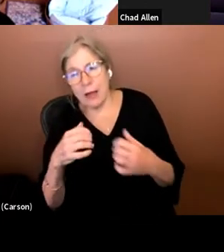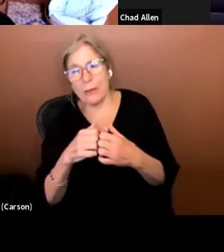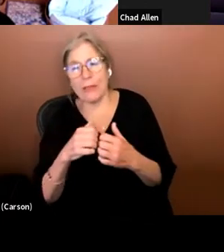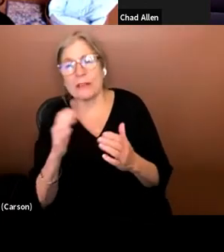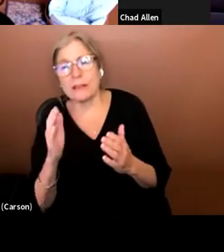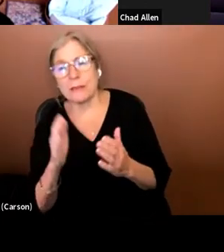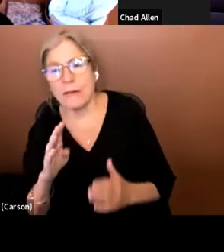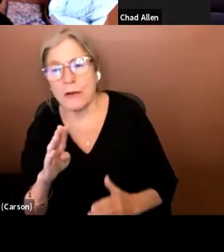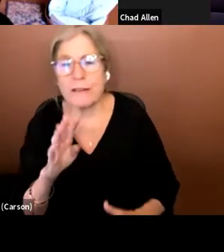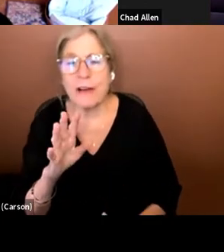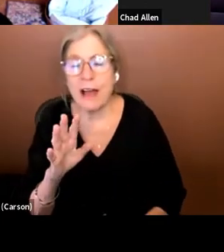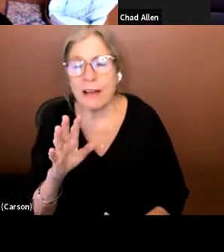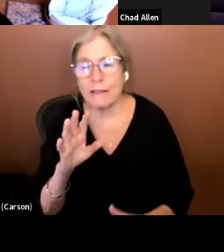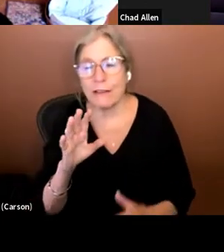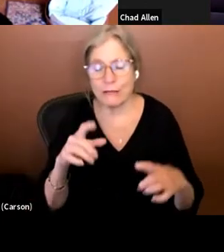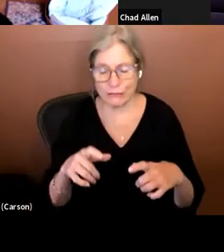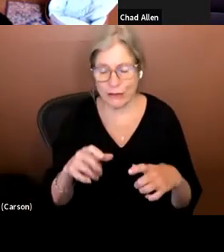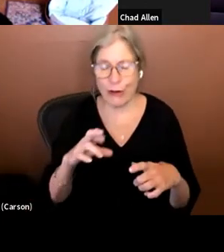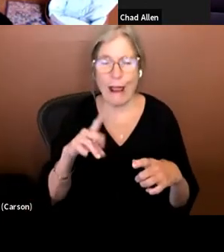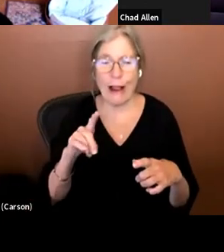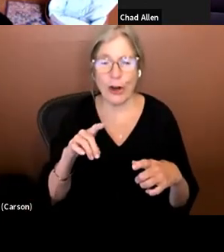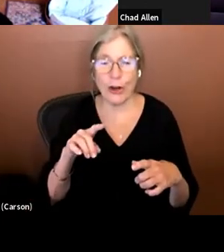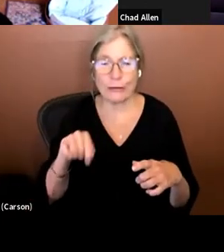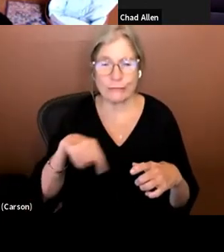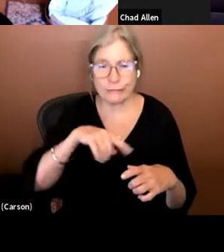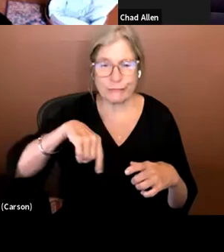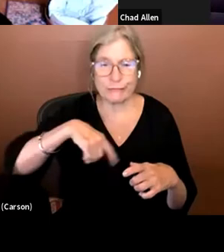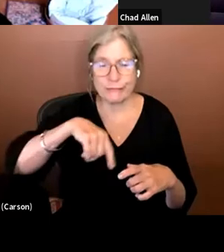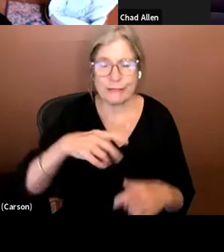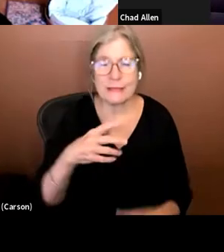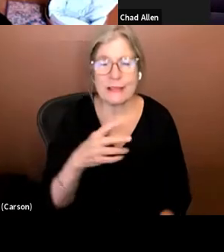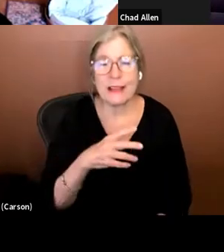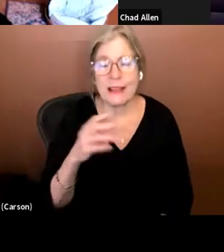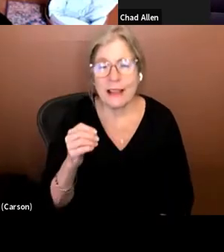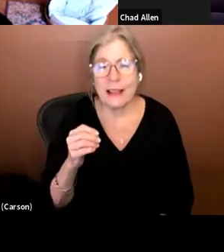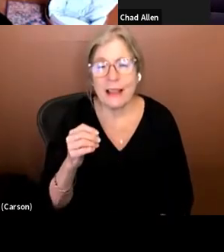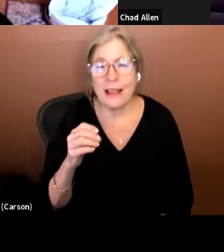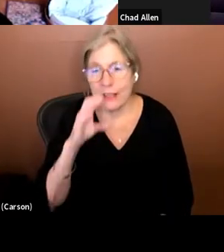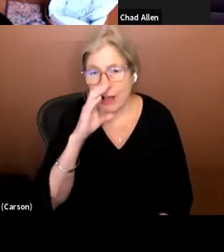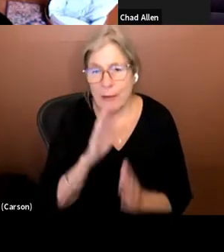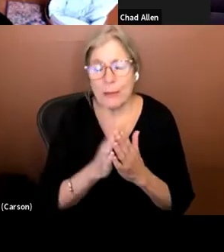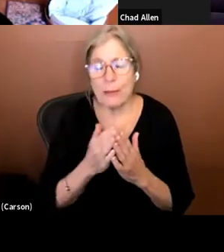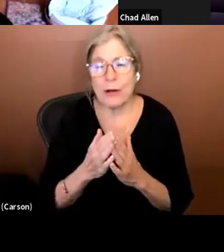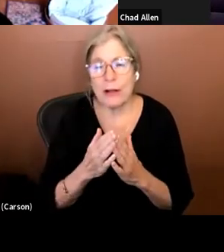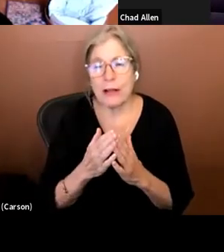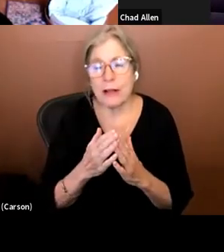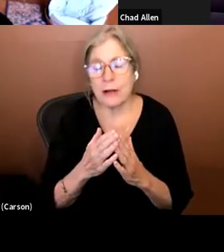45 record. And the comic book illustrated and you would put